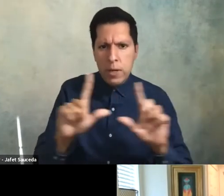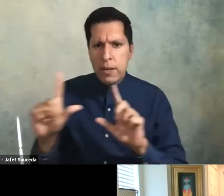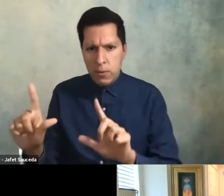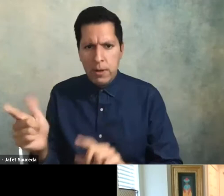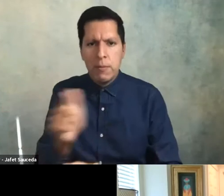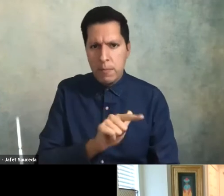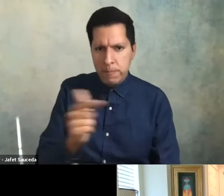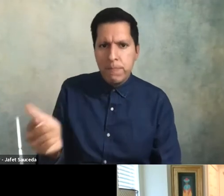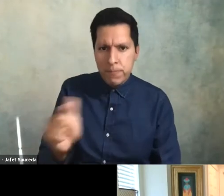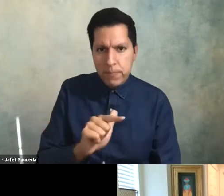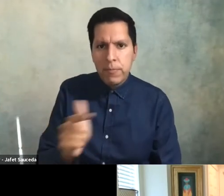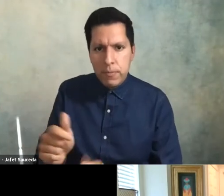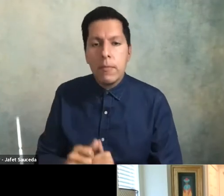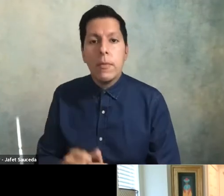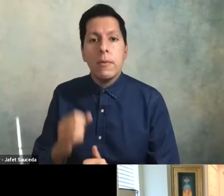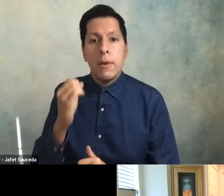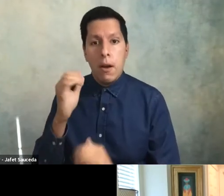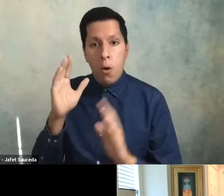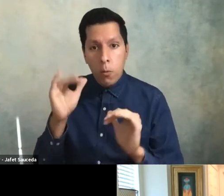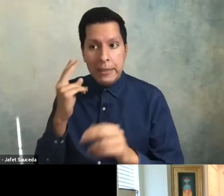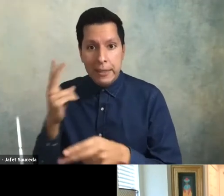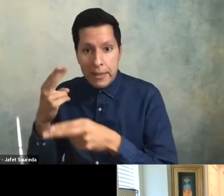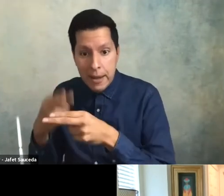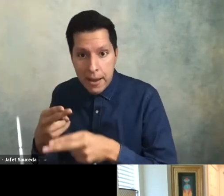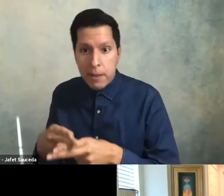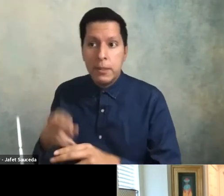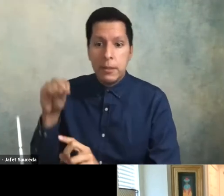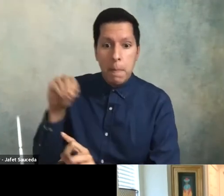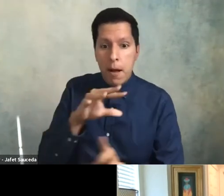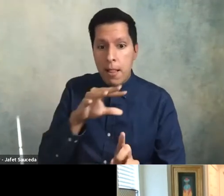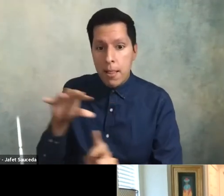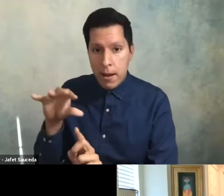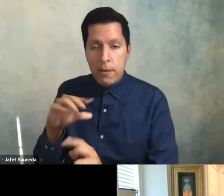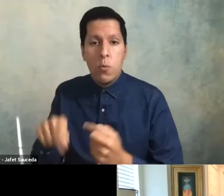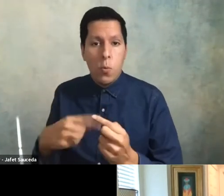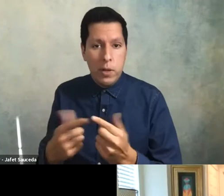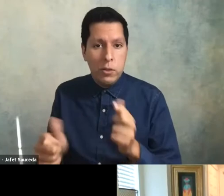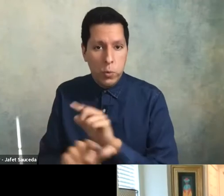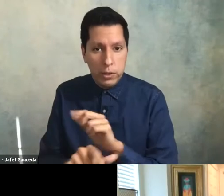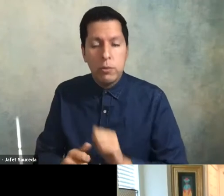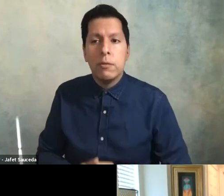and um so hopefully you can see their names you can spotlight them and now i will hand it over